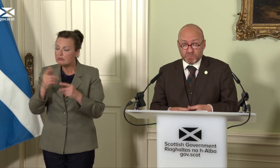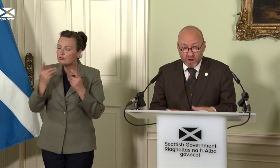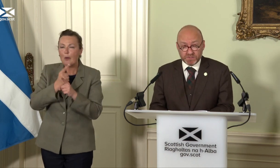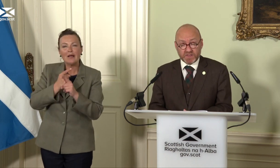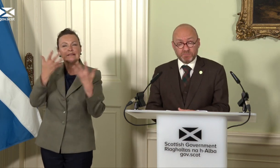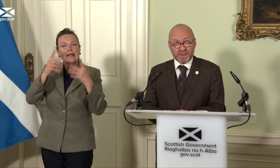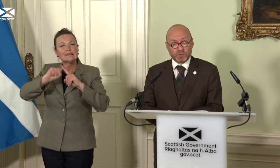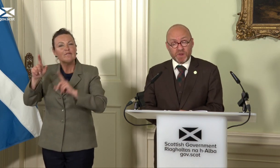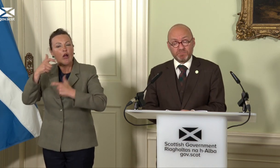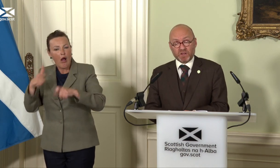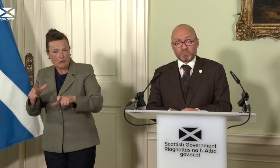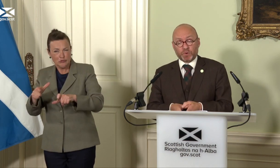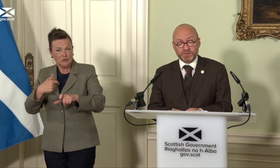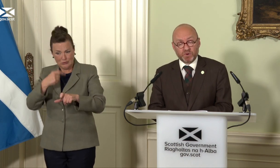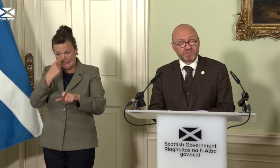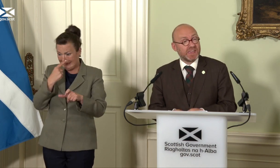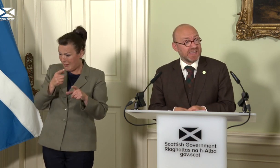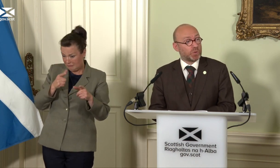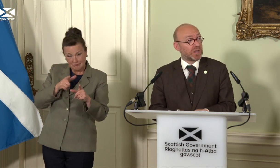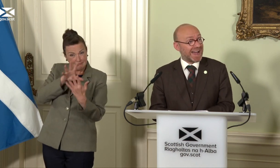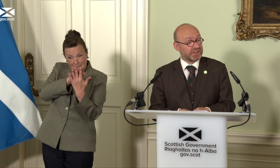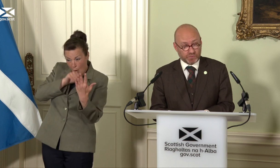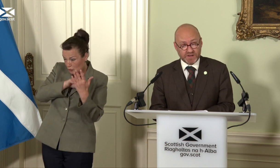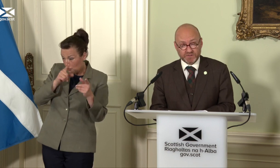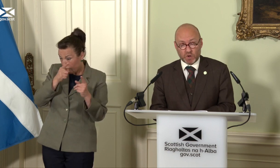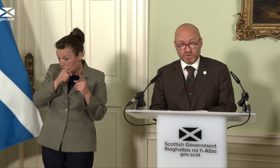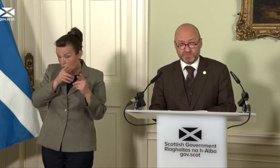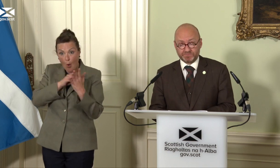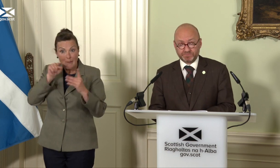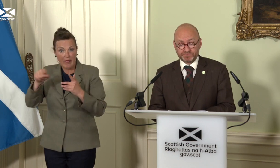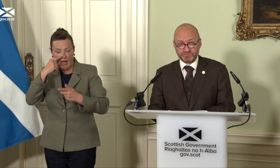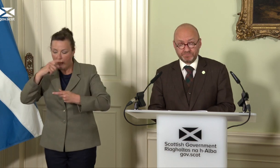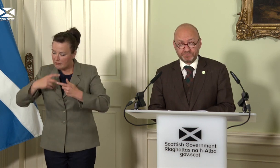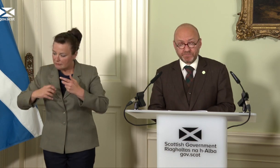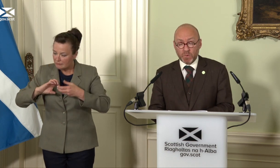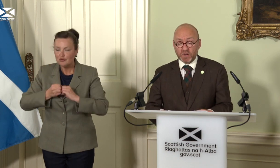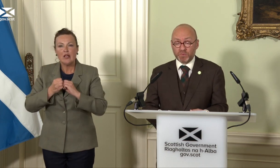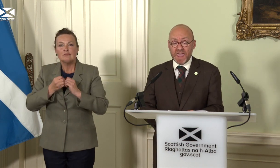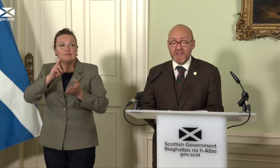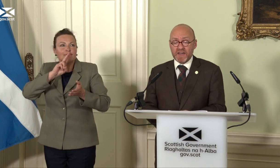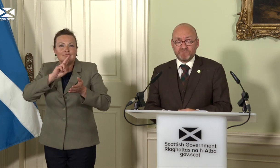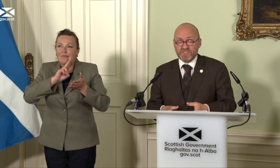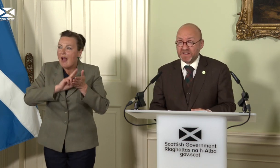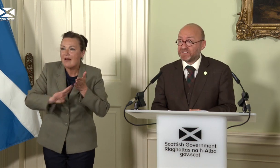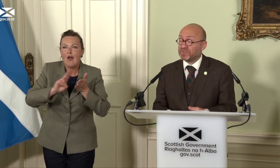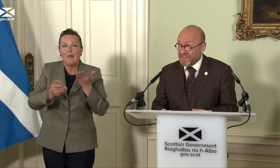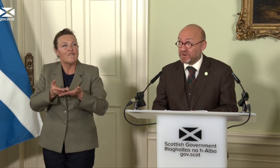powers of independence we can build a prosperous, equal and greener Scotland. We can create a fairer